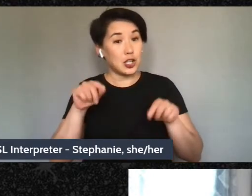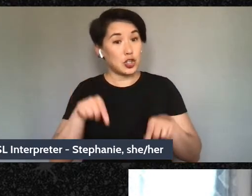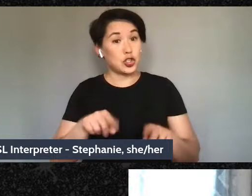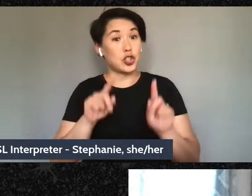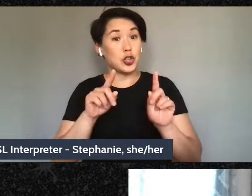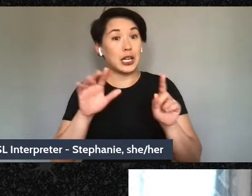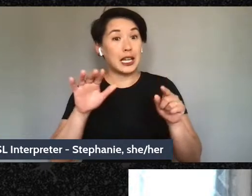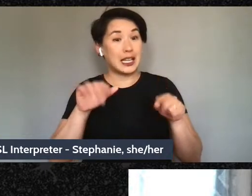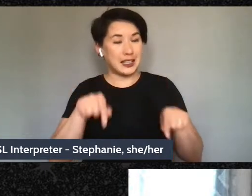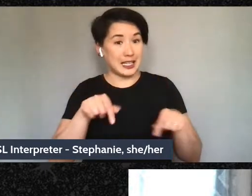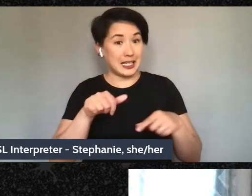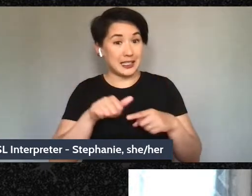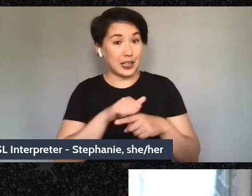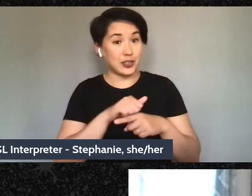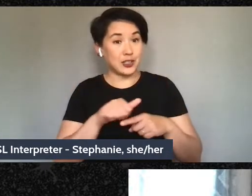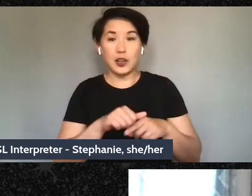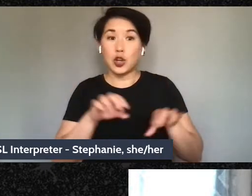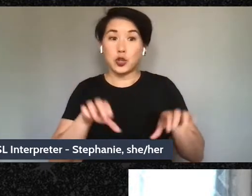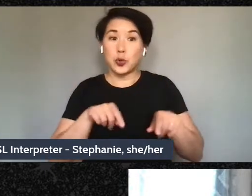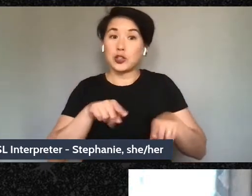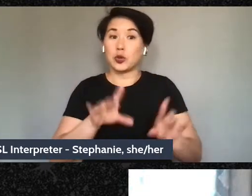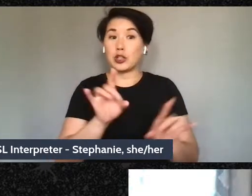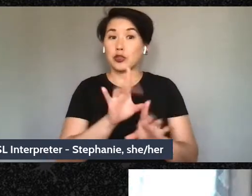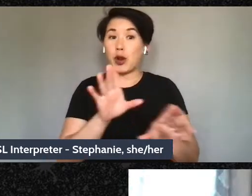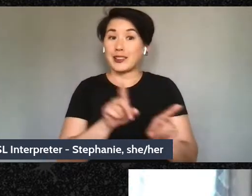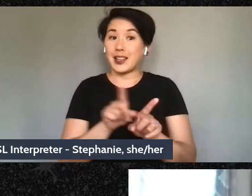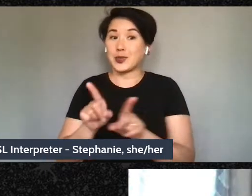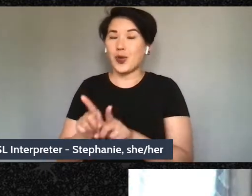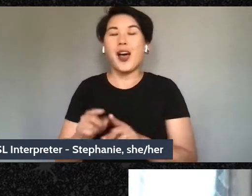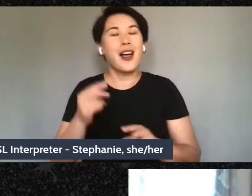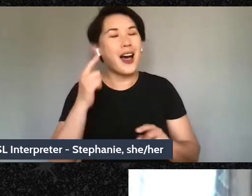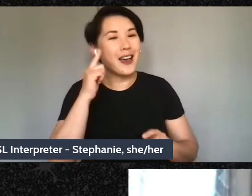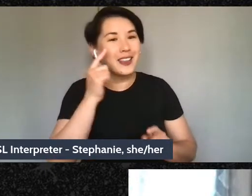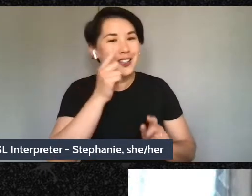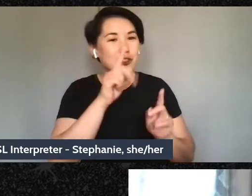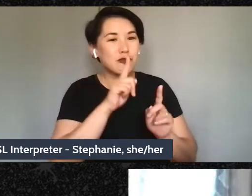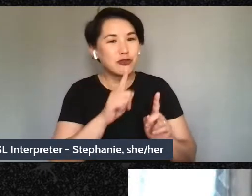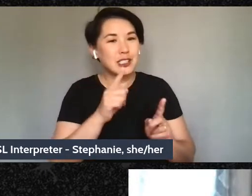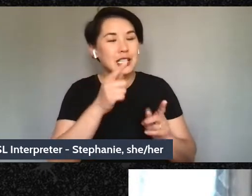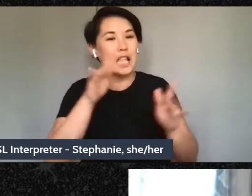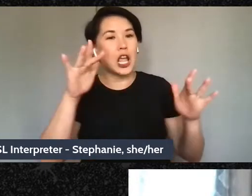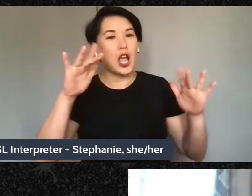yourself right because actually I find it to be really grounding when I sit down and write